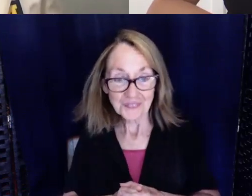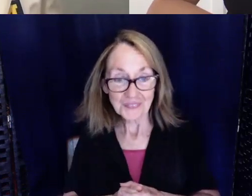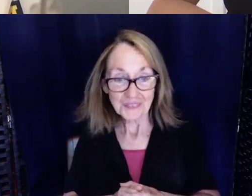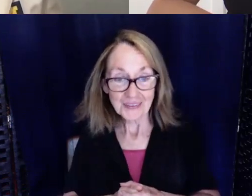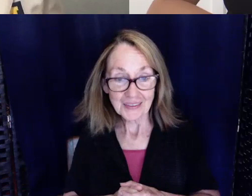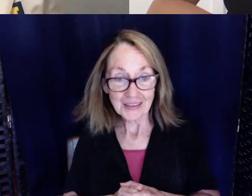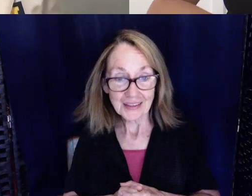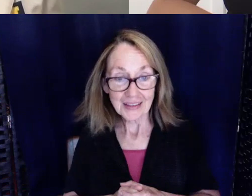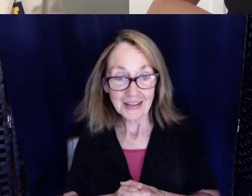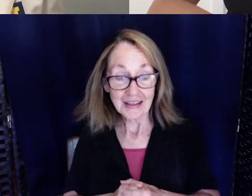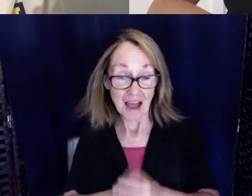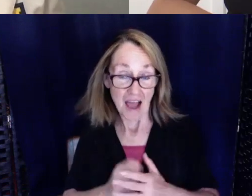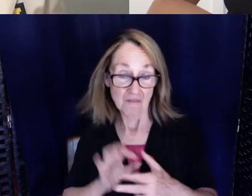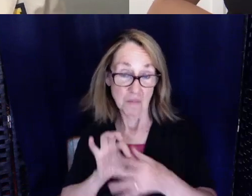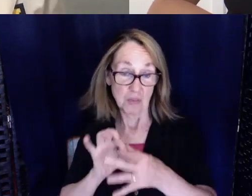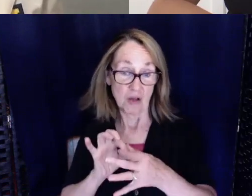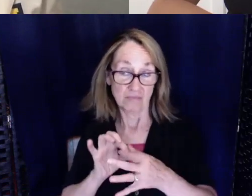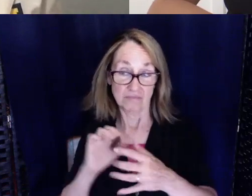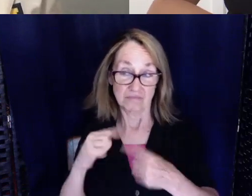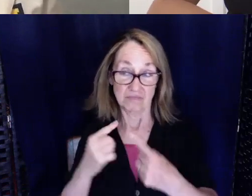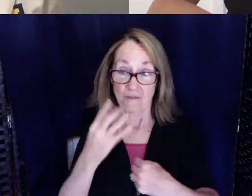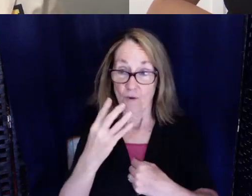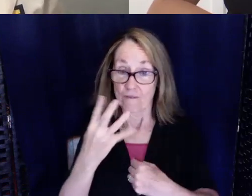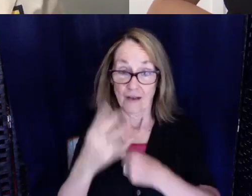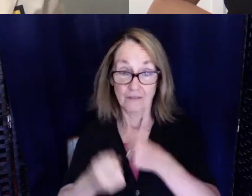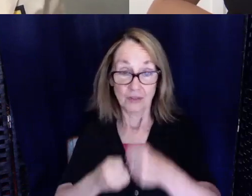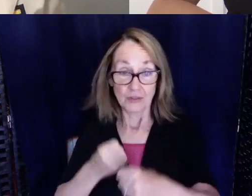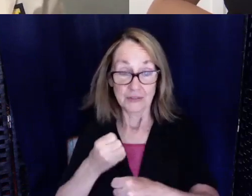four years, I can't remember. I was secretary